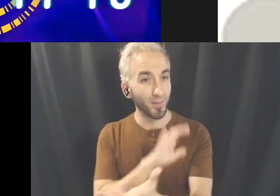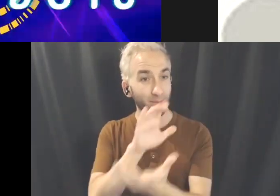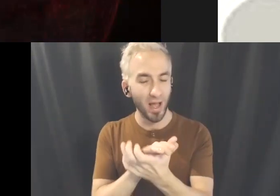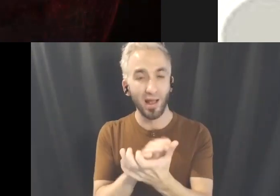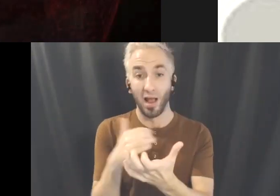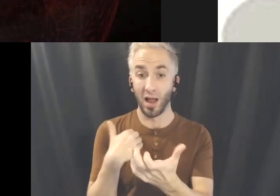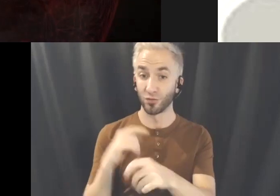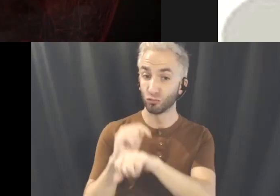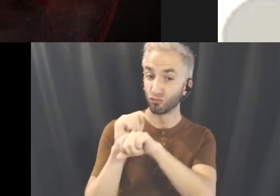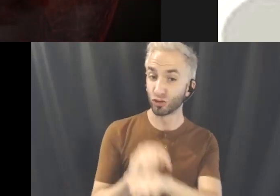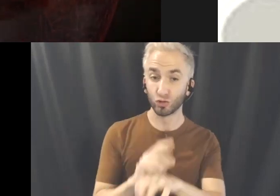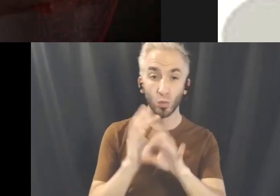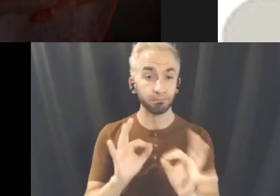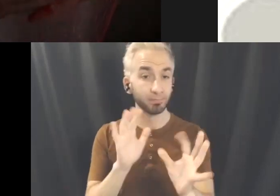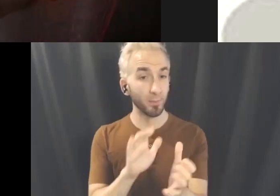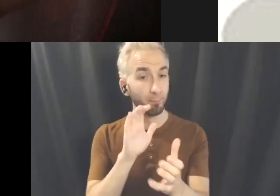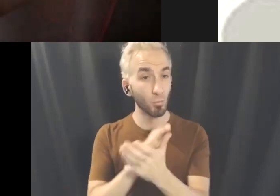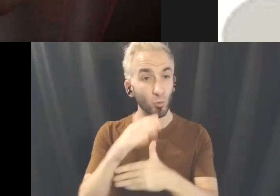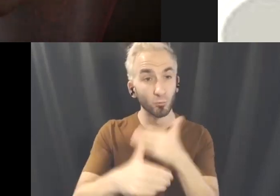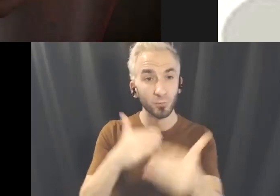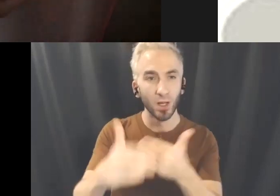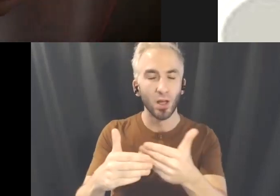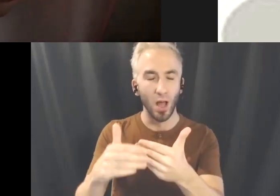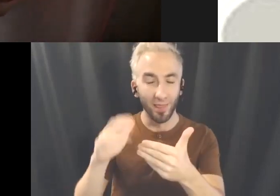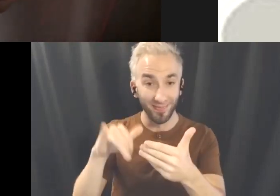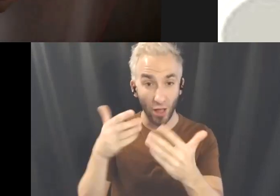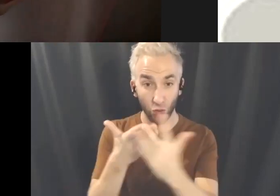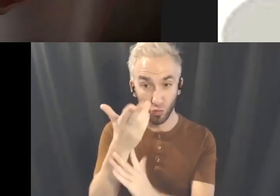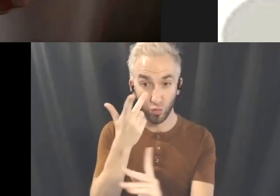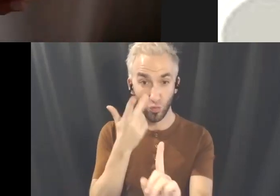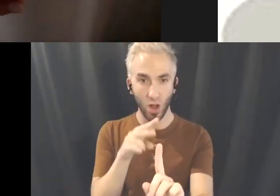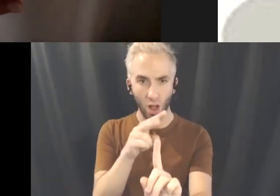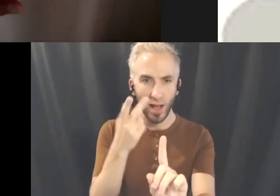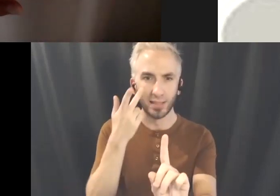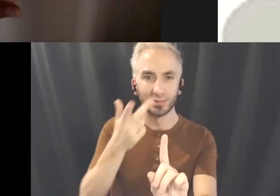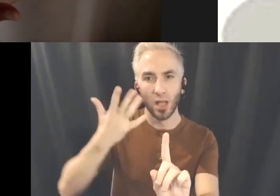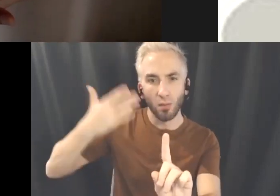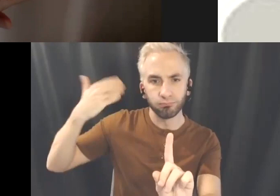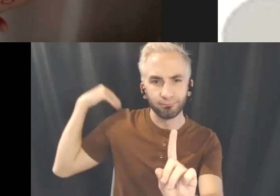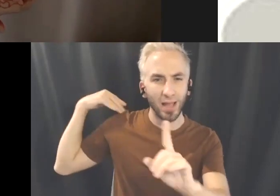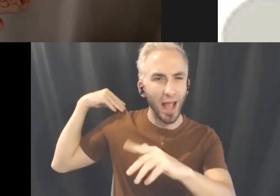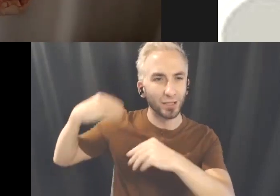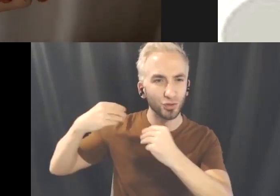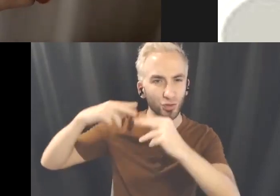order for us to discover our ancestral memories through the practice of ritual and intimacy and touch.